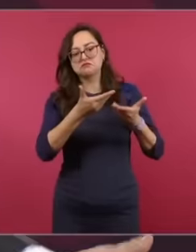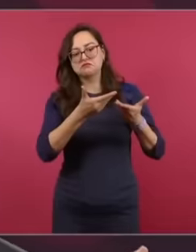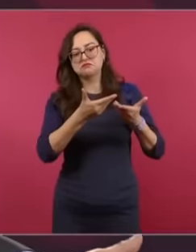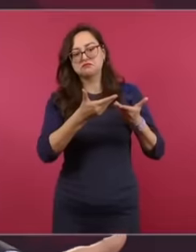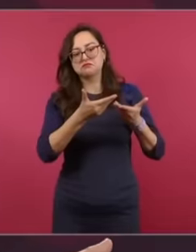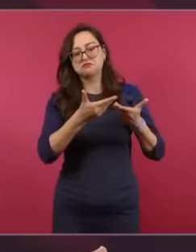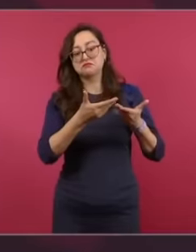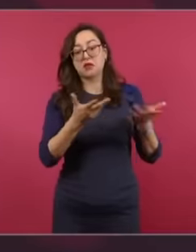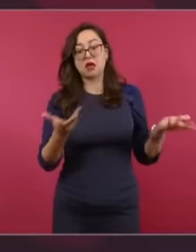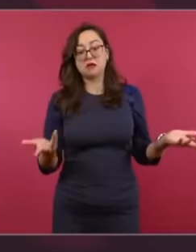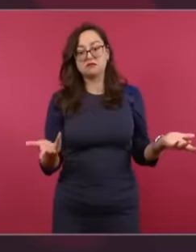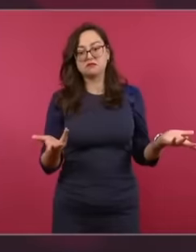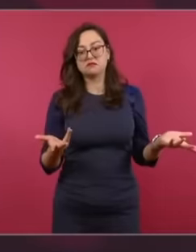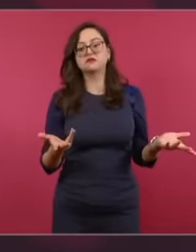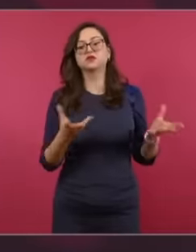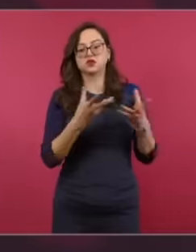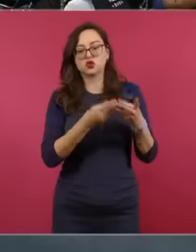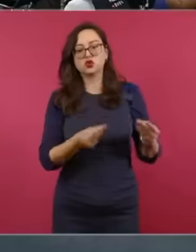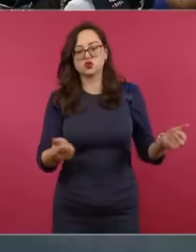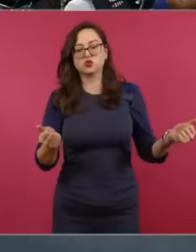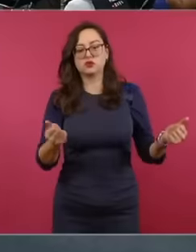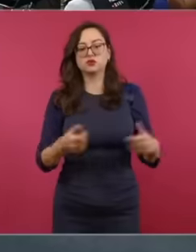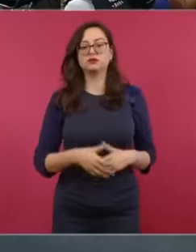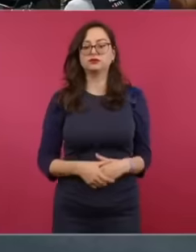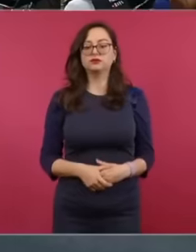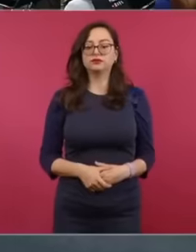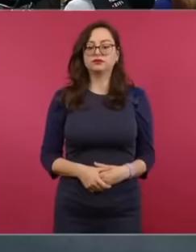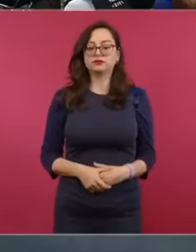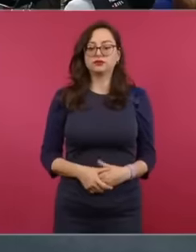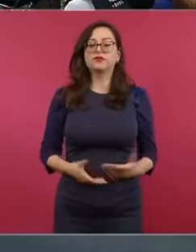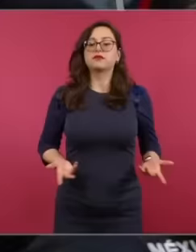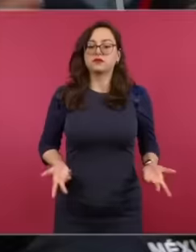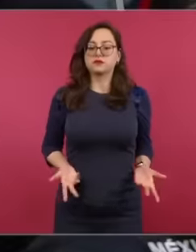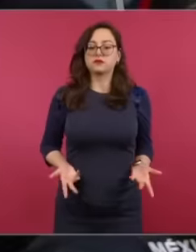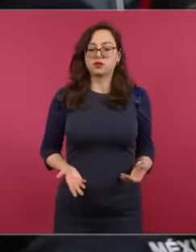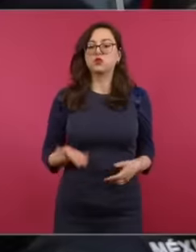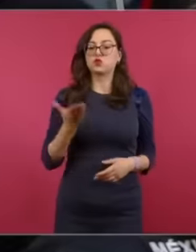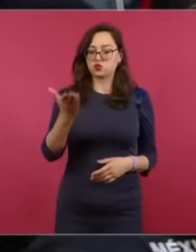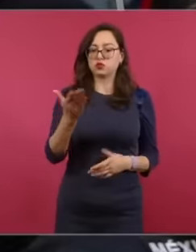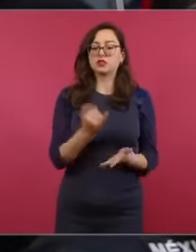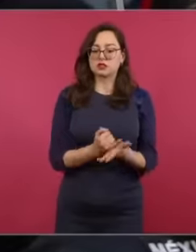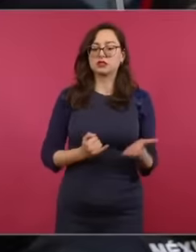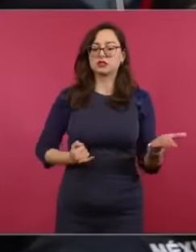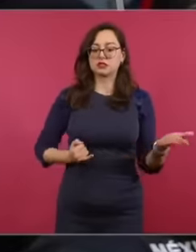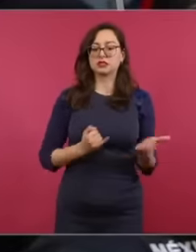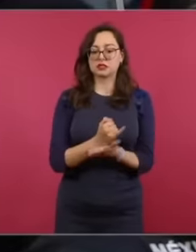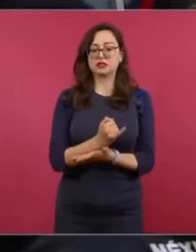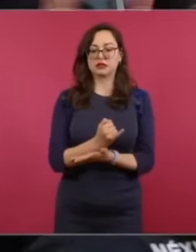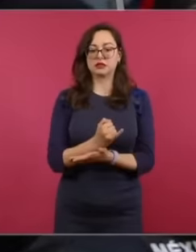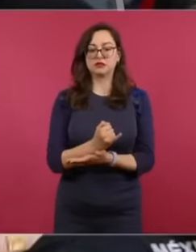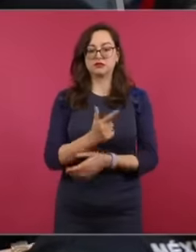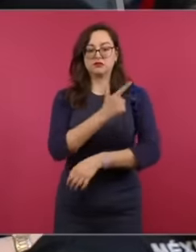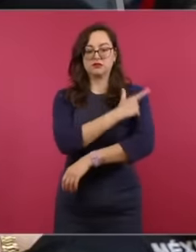same and that is when Precisely, you decided to bring in the national guard, that is, you decided to do